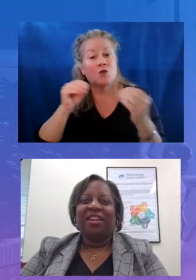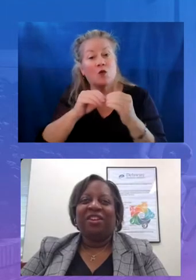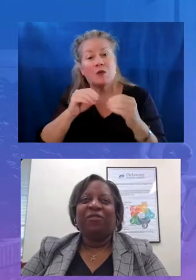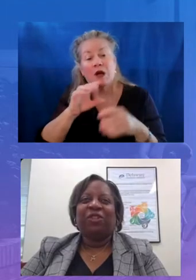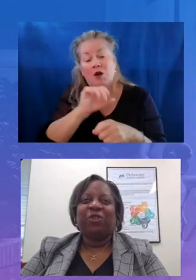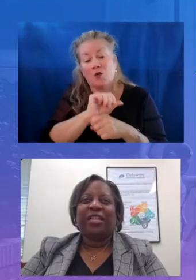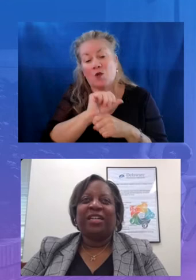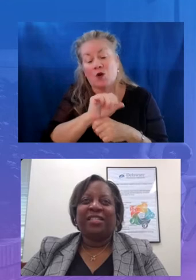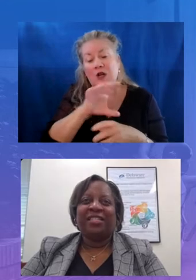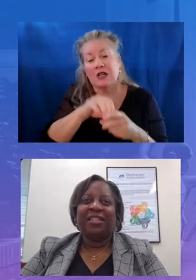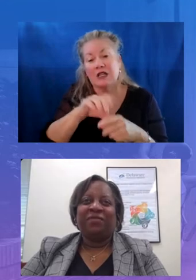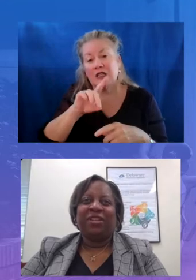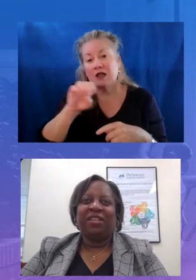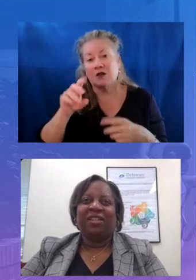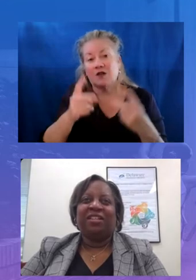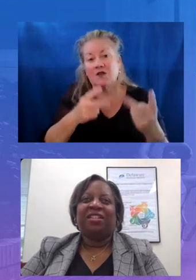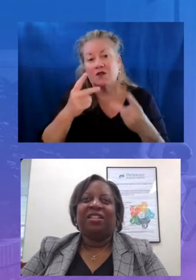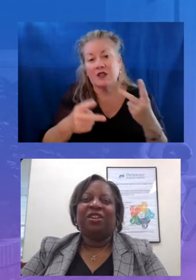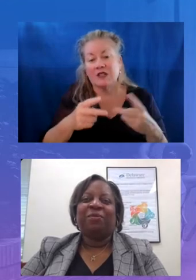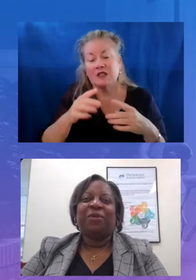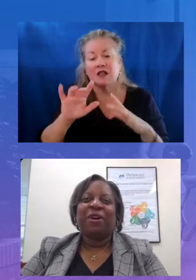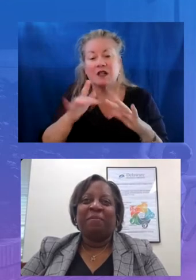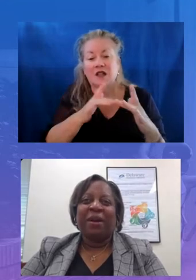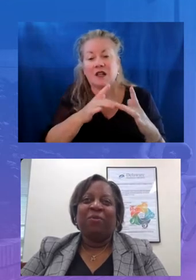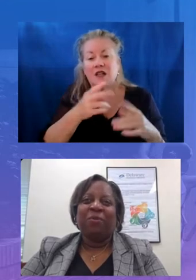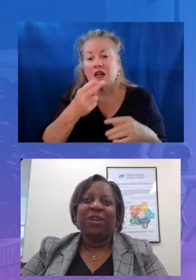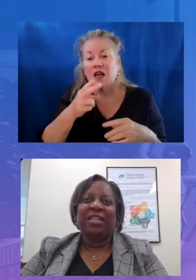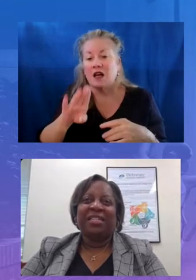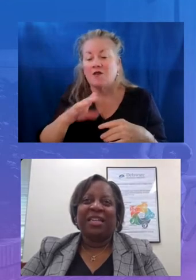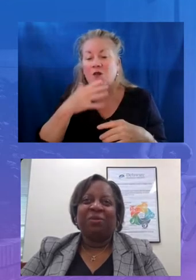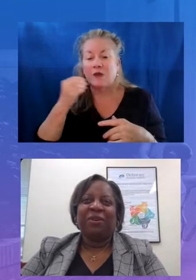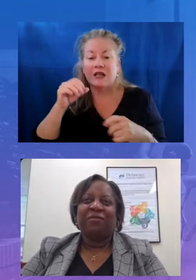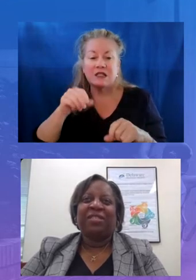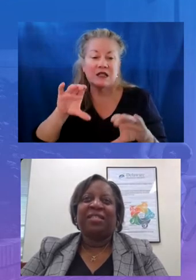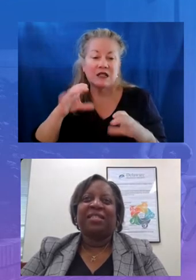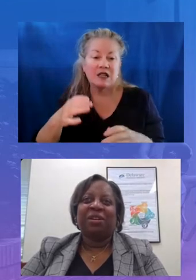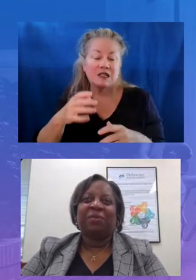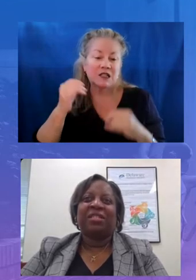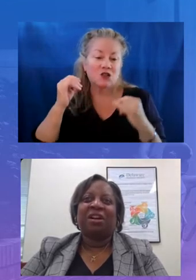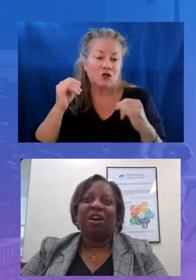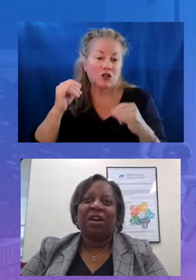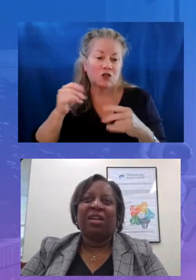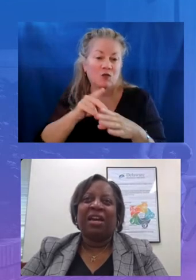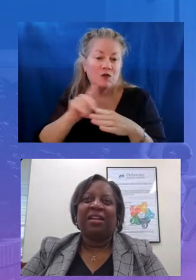for joining us this evening to learn more about work in delaware visit delaware's online hub